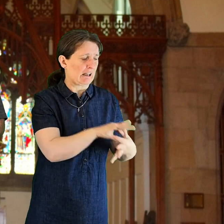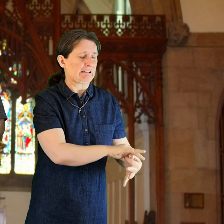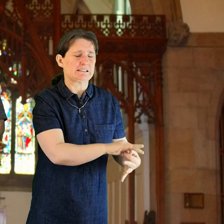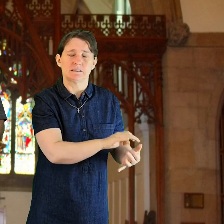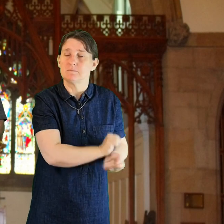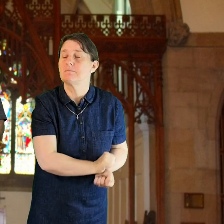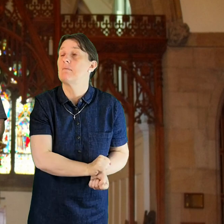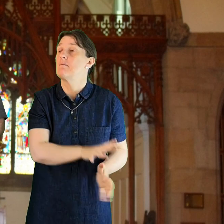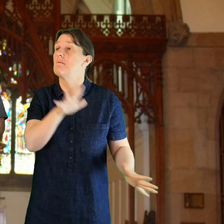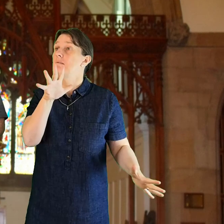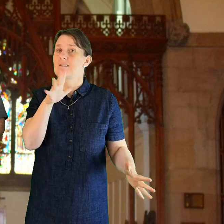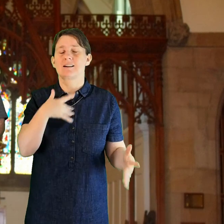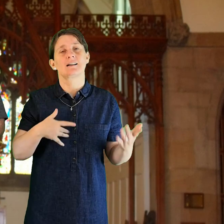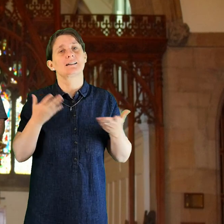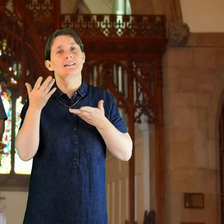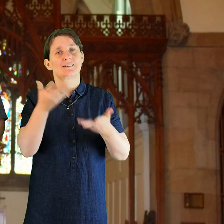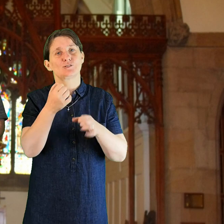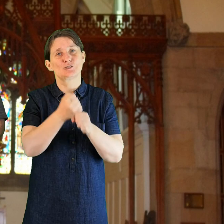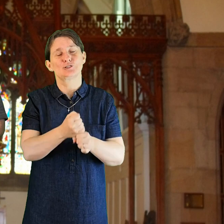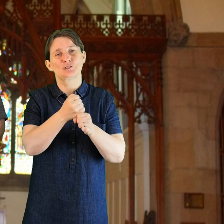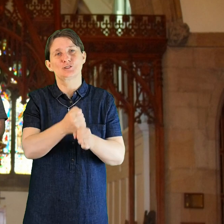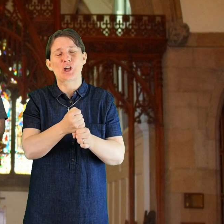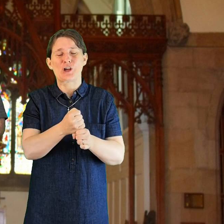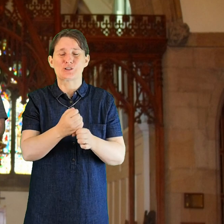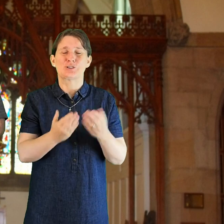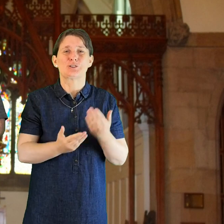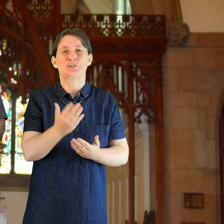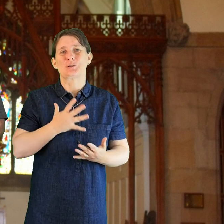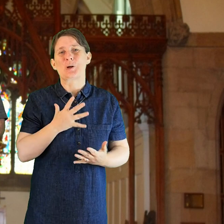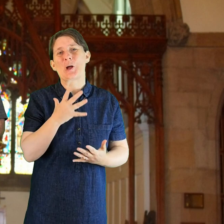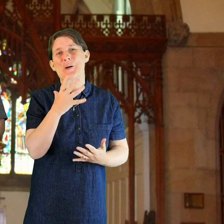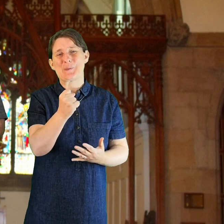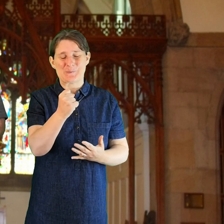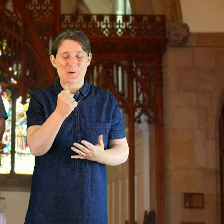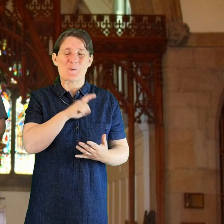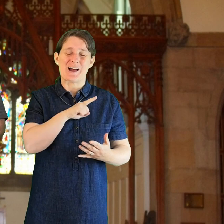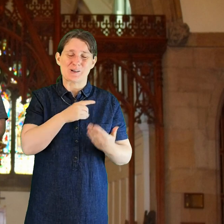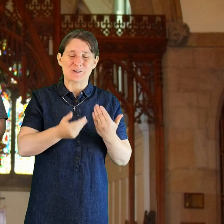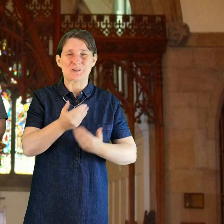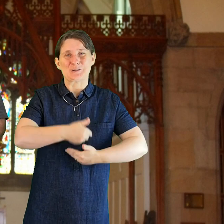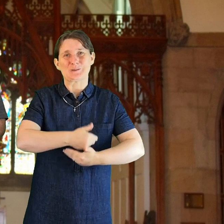for a new day has dawned and the way to life stands open